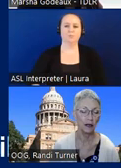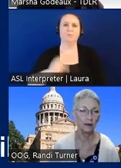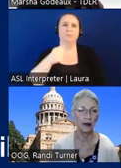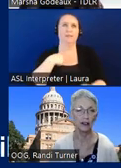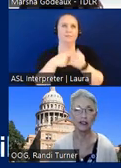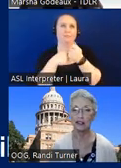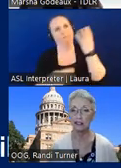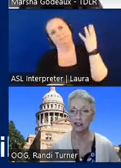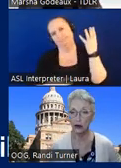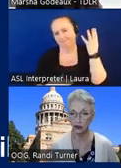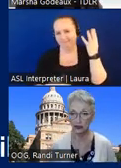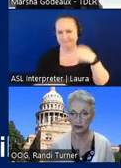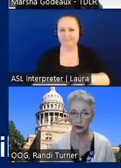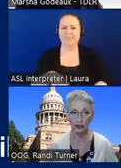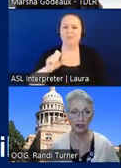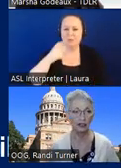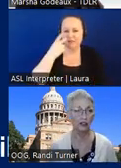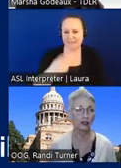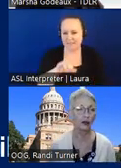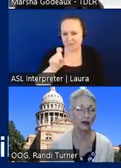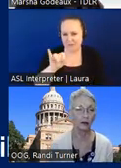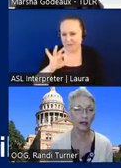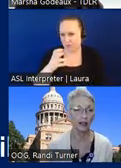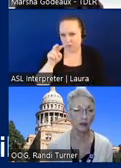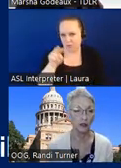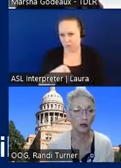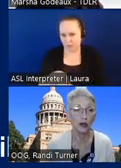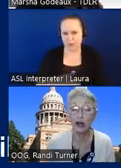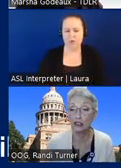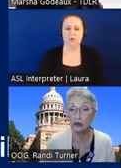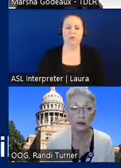um you can see the questions if you want to take a look um to what you want or i can just read